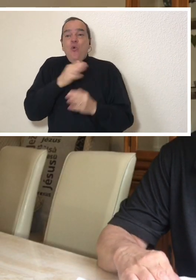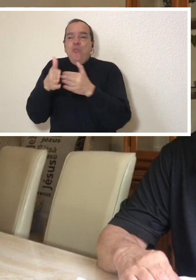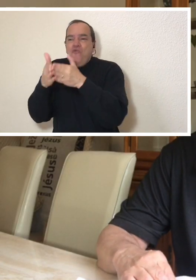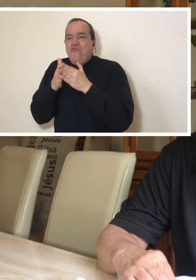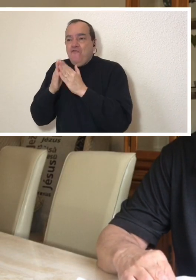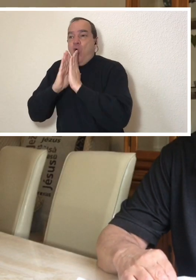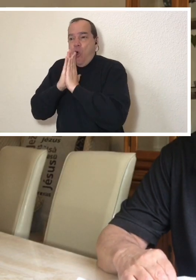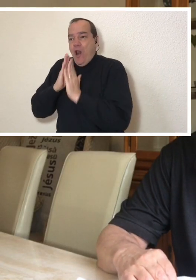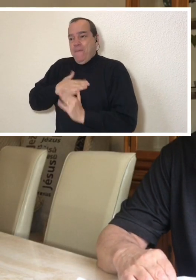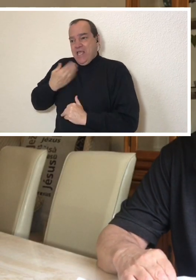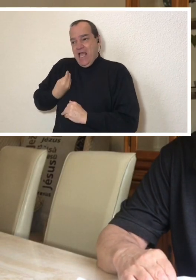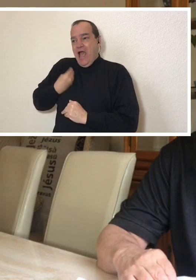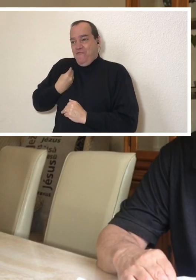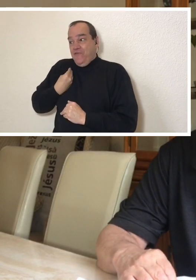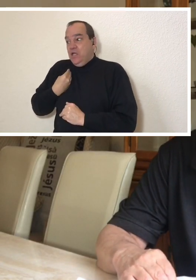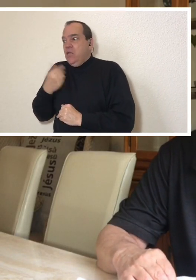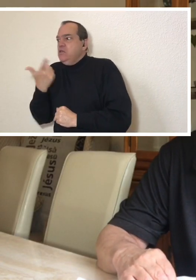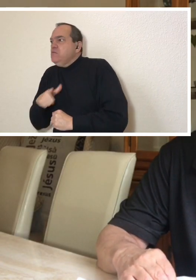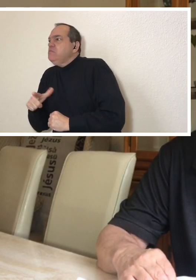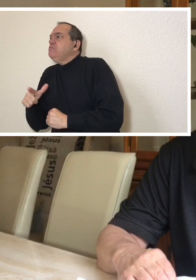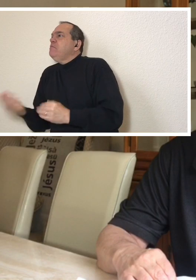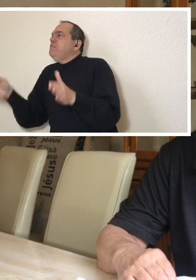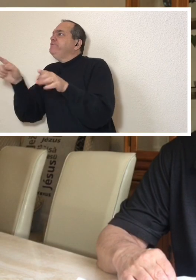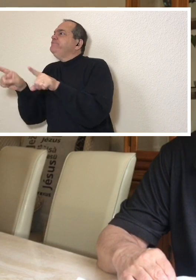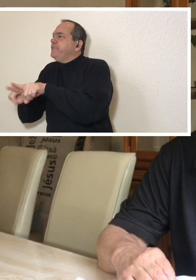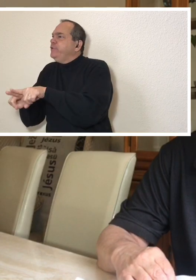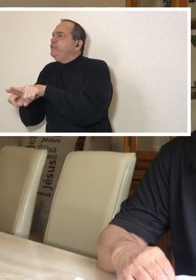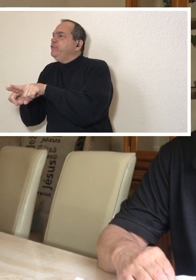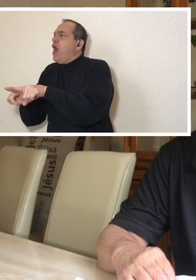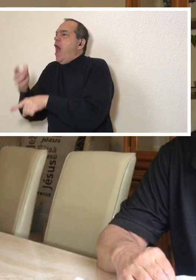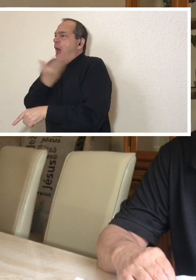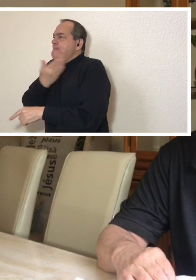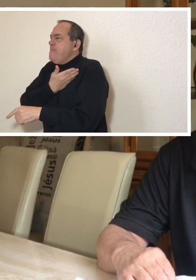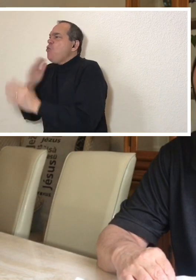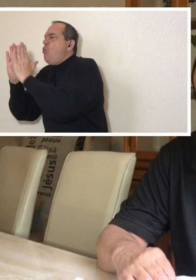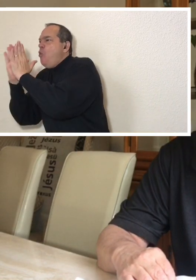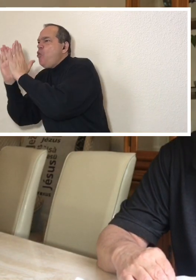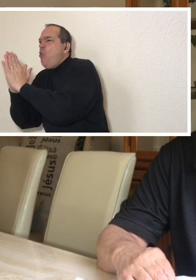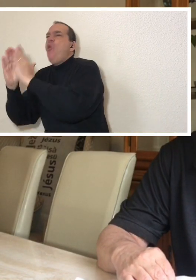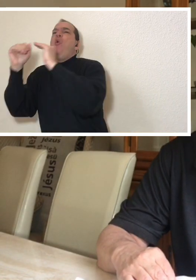and for my family. So, friends and relatives began to pray and